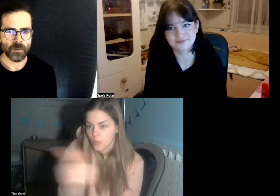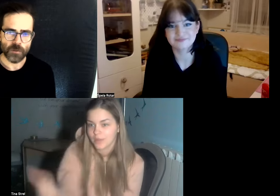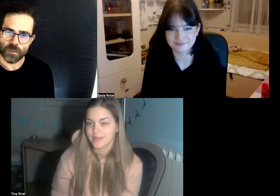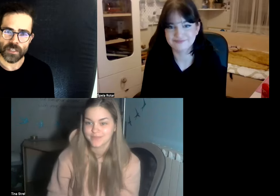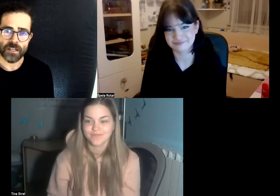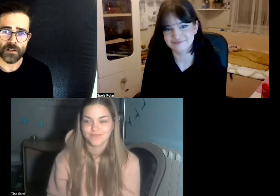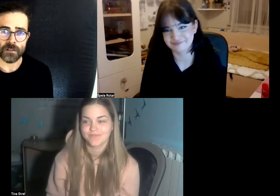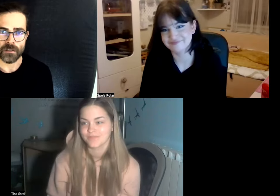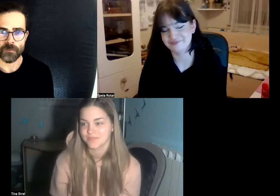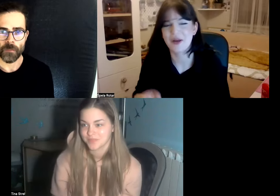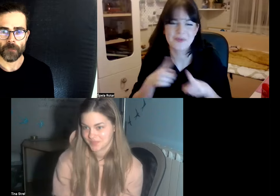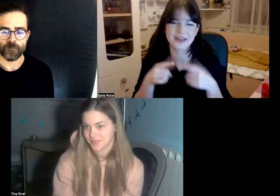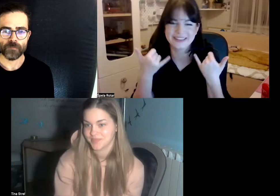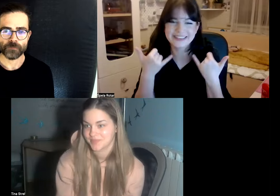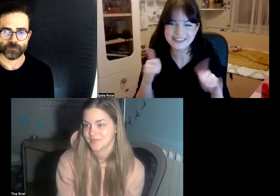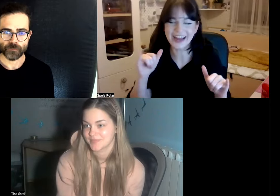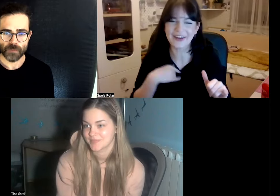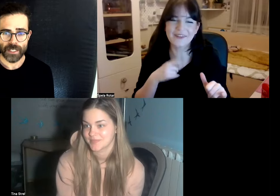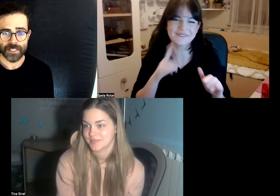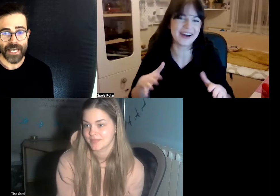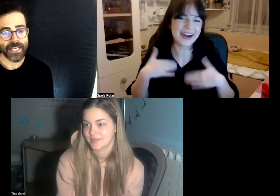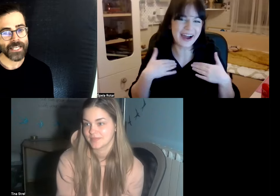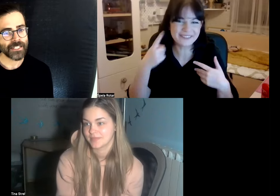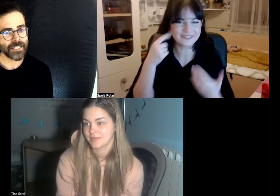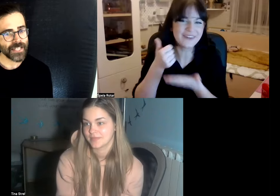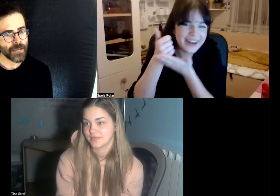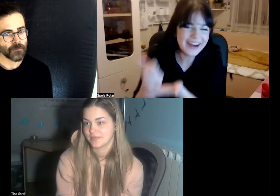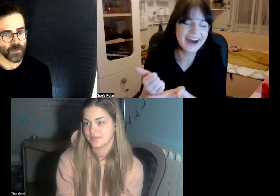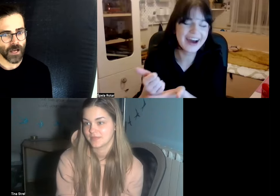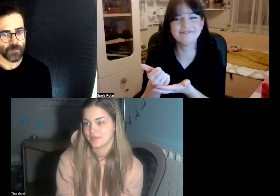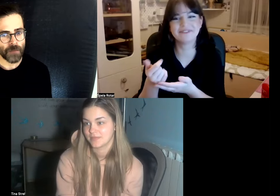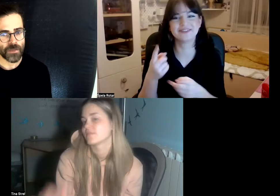it was pretty difficult yeah yeah it's the same I'm happy